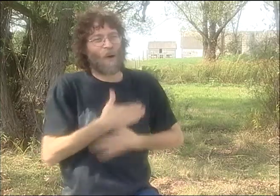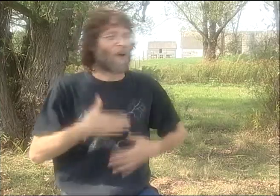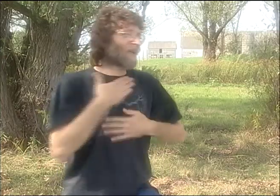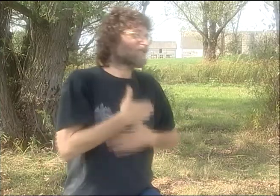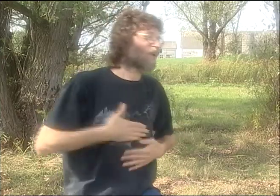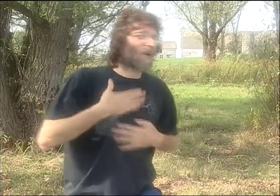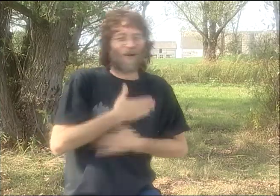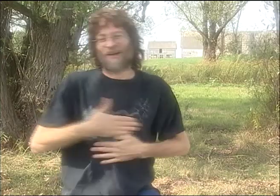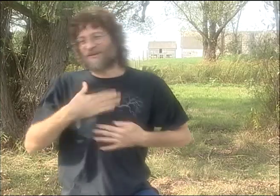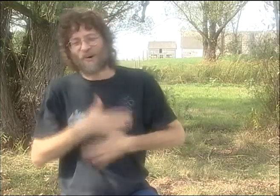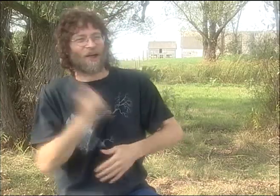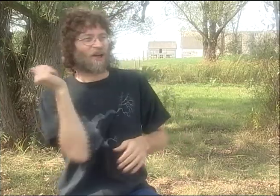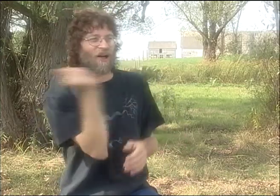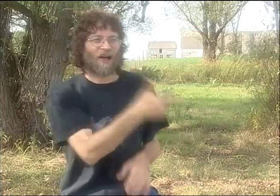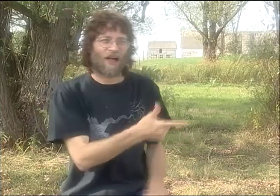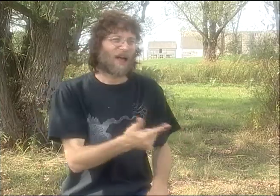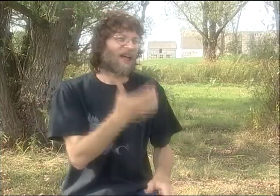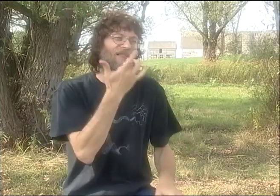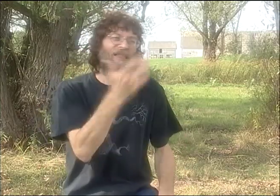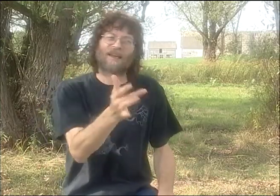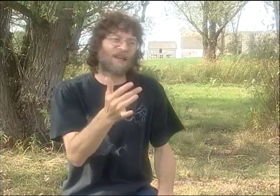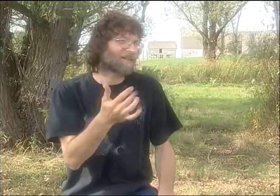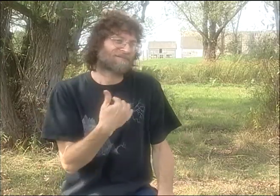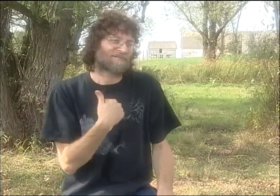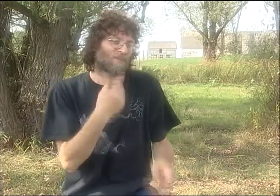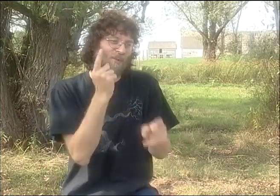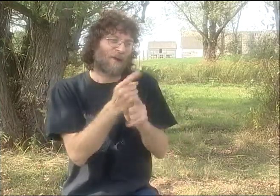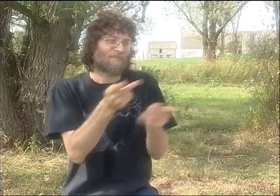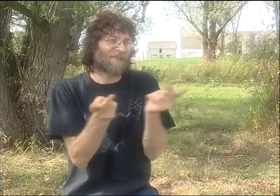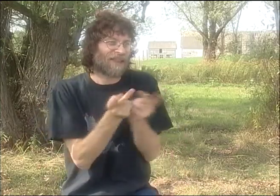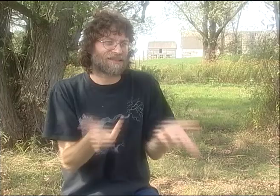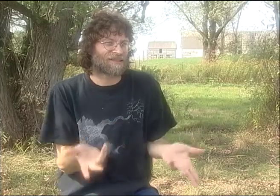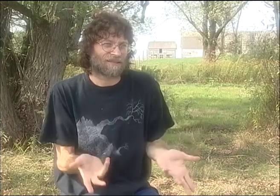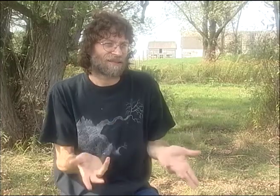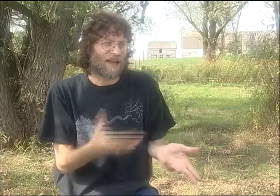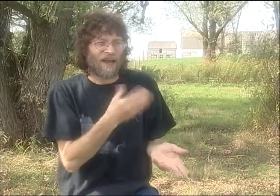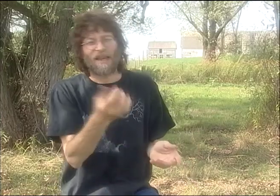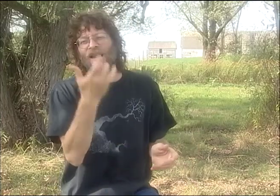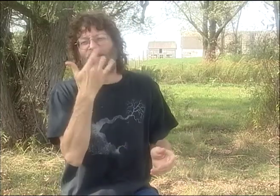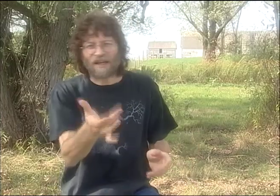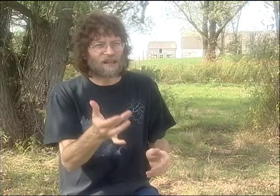SOMETIMES NOT UNDERSTANDING WHAT IT WAS BUT NOT CARING, JUST ENJOYING BEING IN THIS SEA OF LANGUAGE ALL THE TIME.